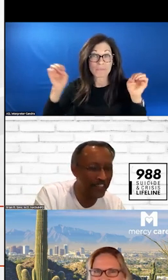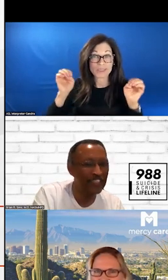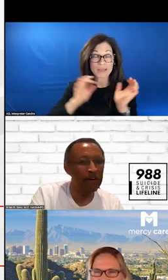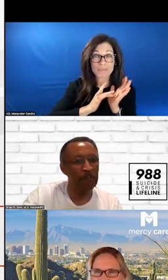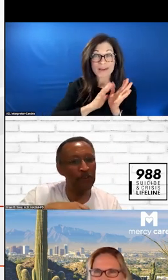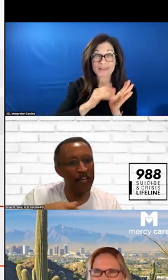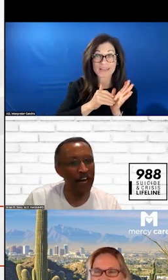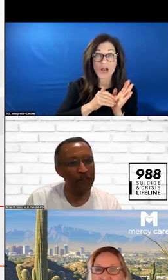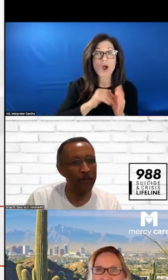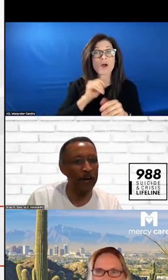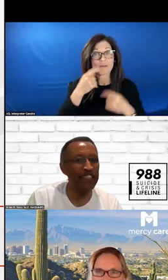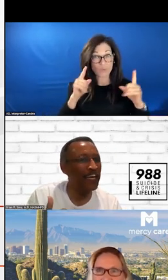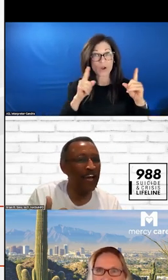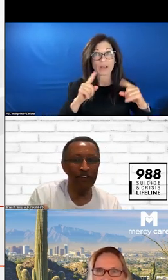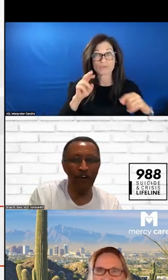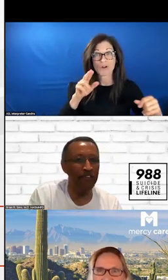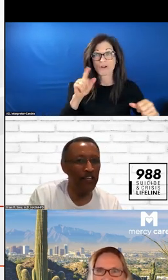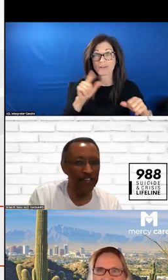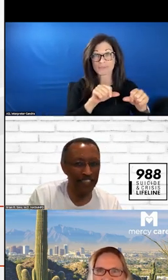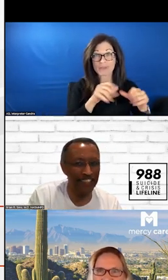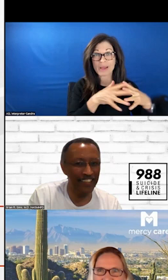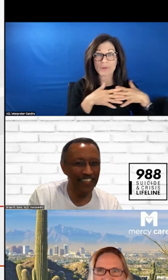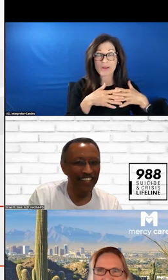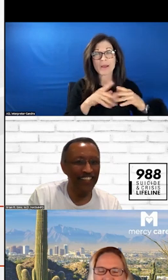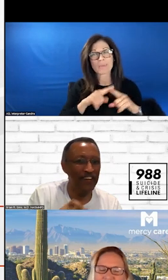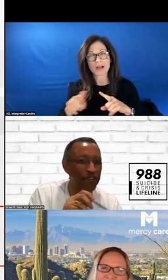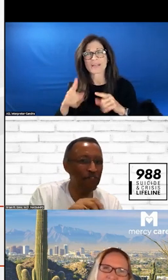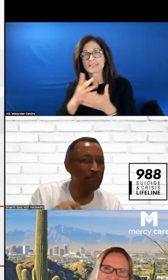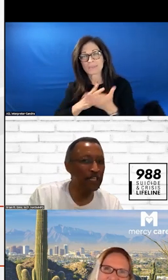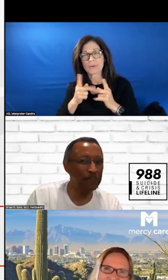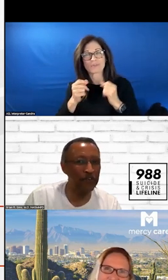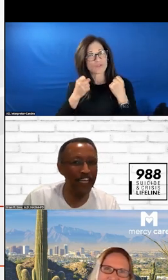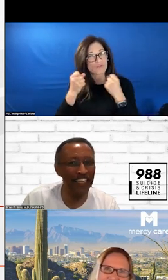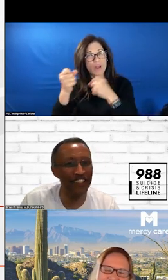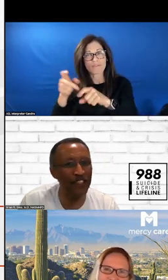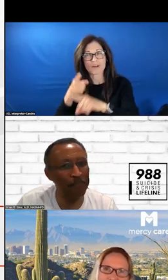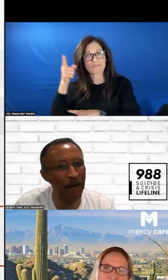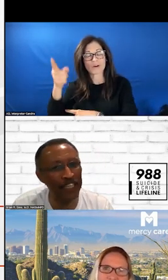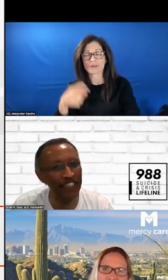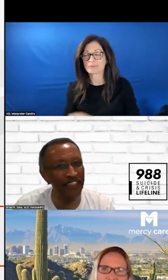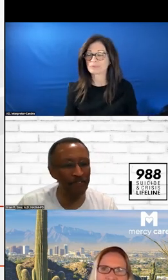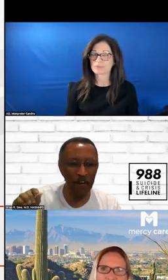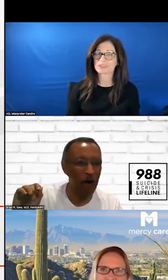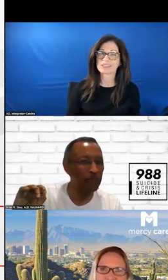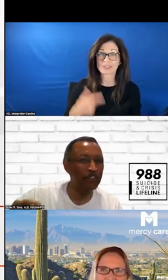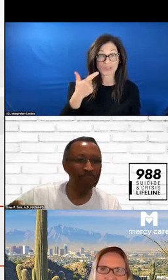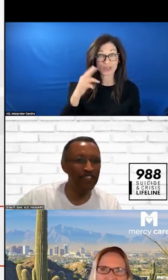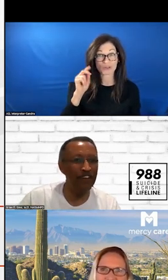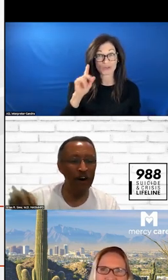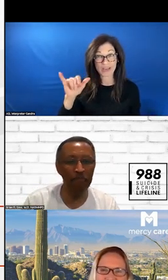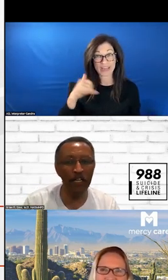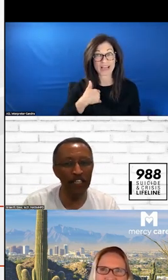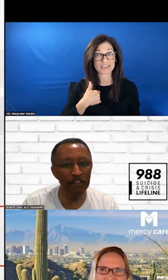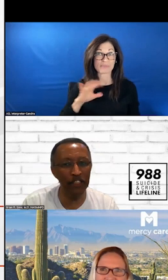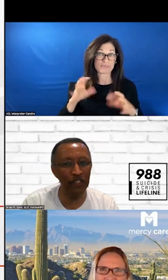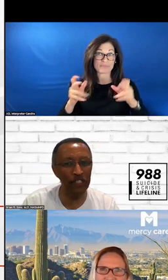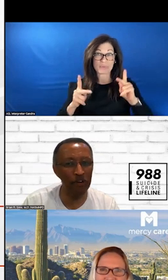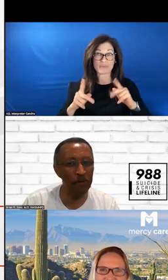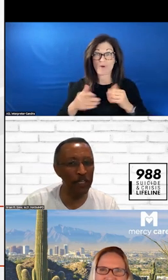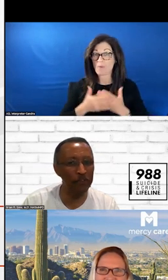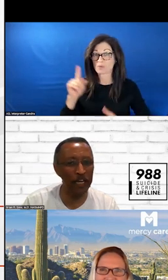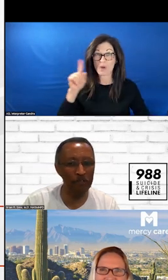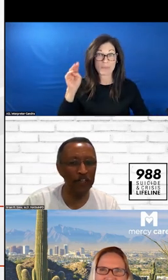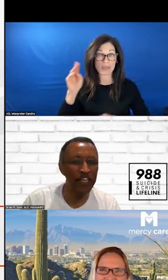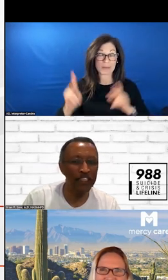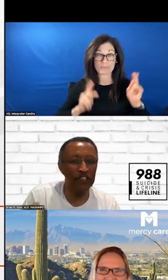BUT THEY HAVE TO DRIVE A LONG DISTANCE. 15 MINUTES FOR 1 MILLION INDIVIDUALS -- SO